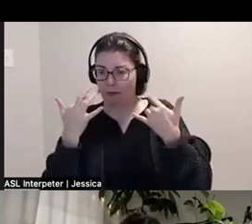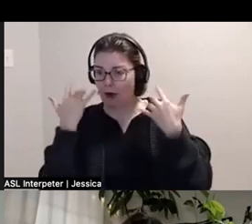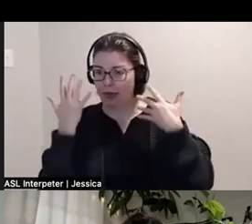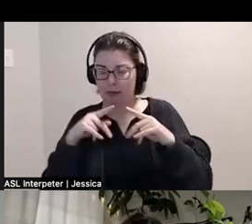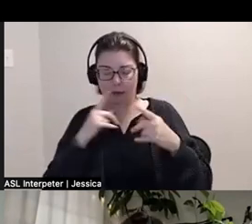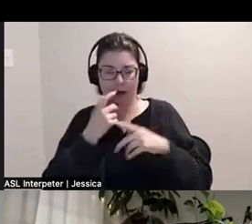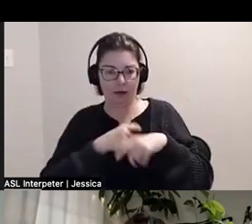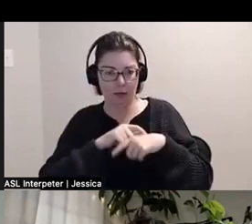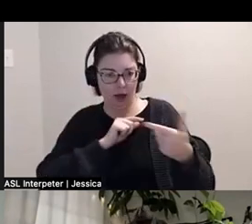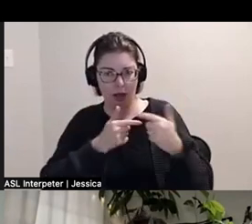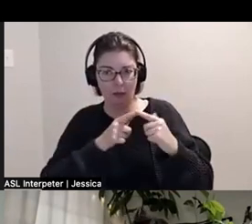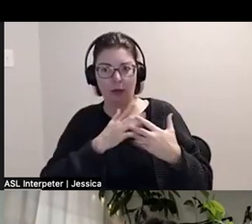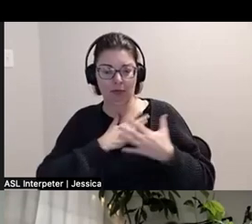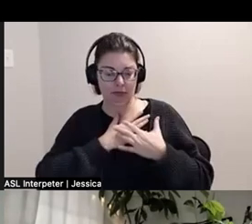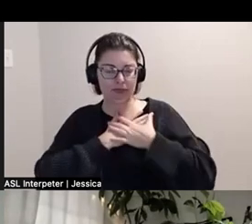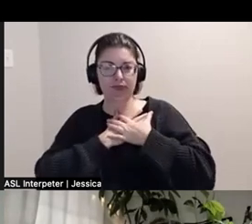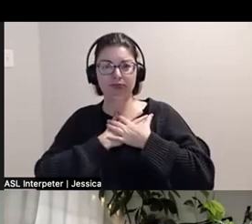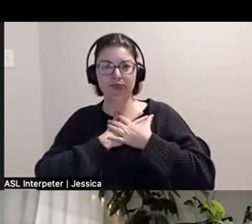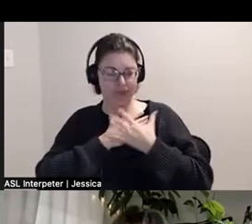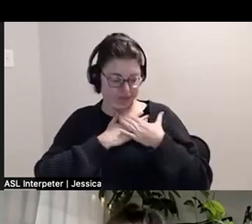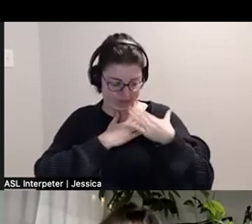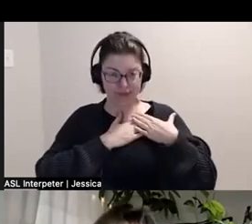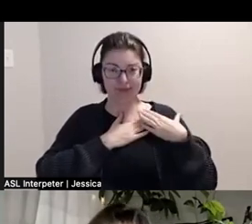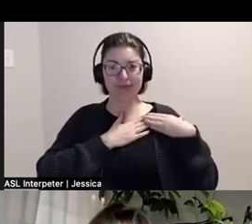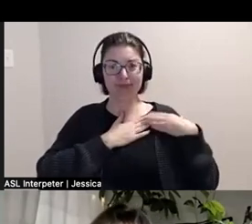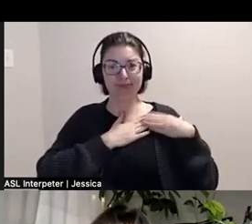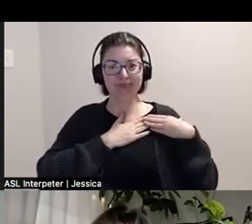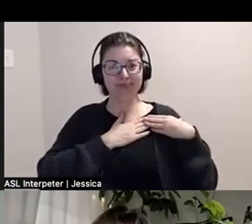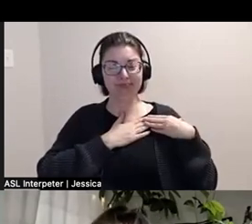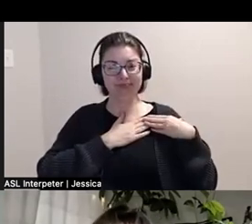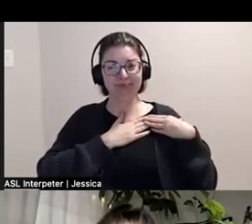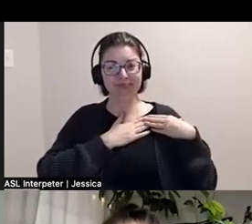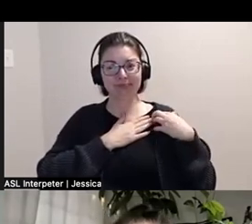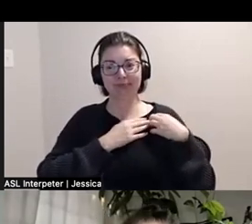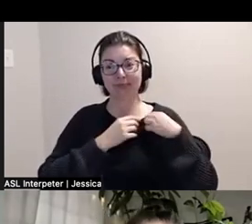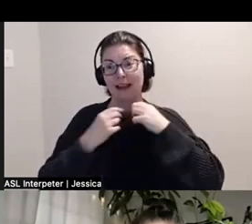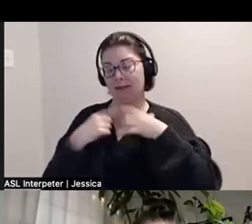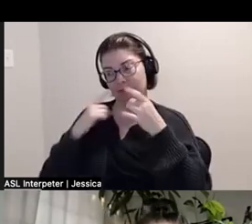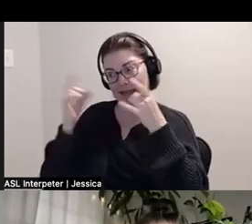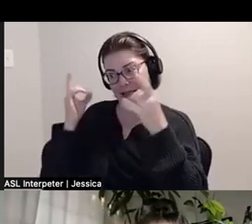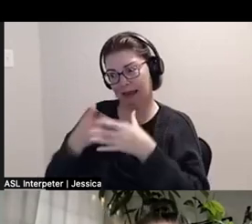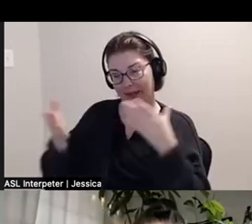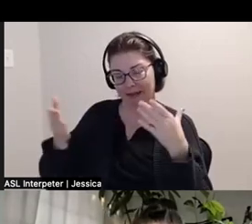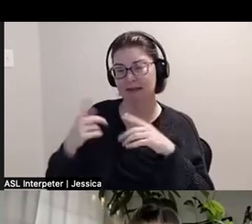*affectionate noise* like, and like as a hater, especially that's very notable.